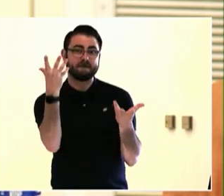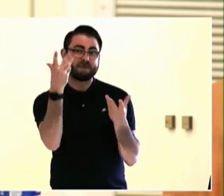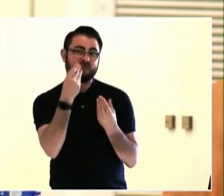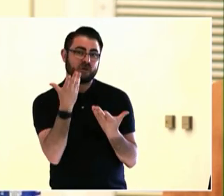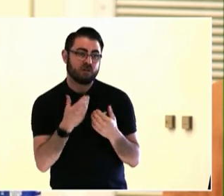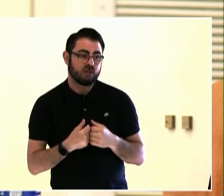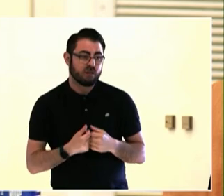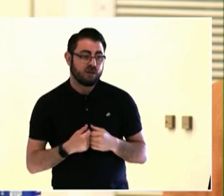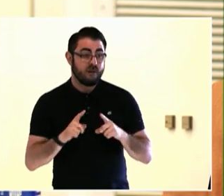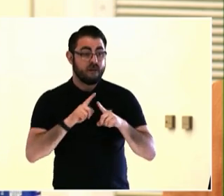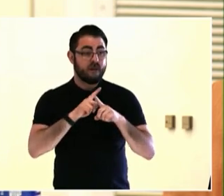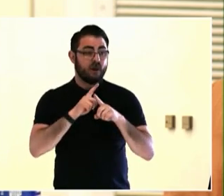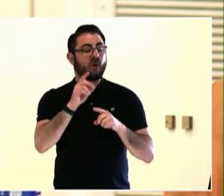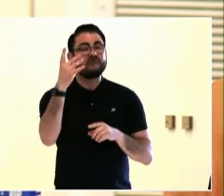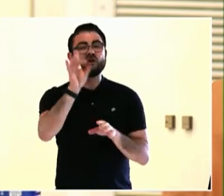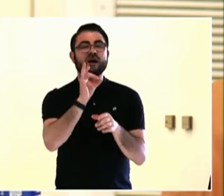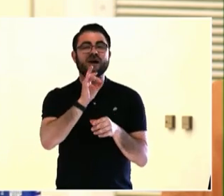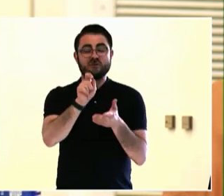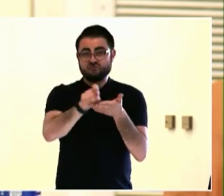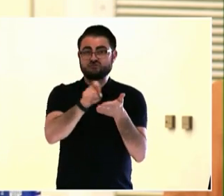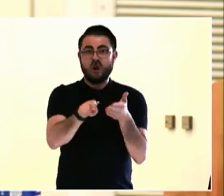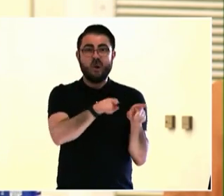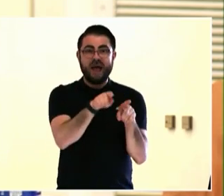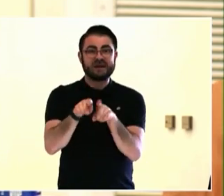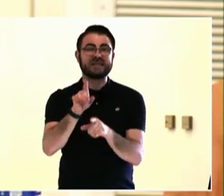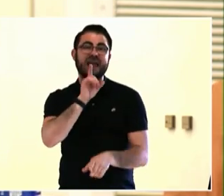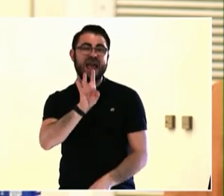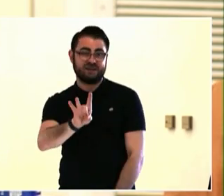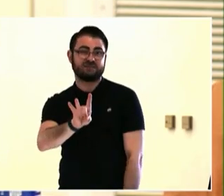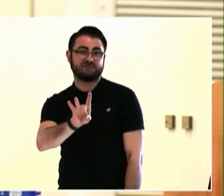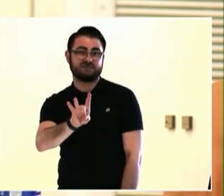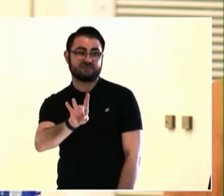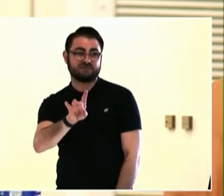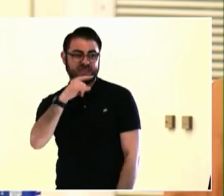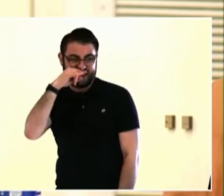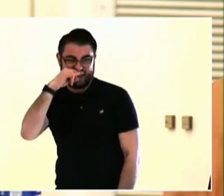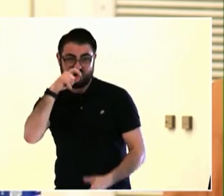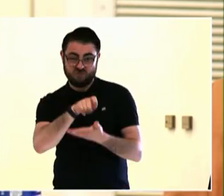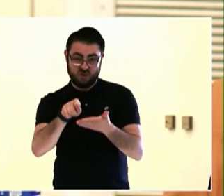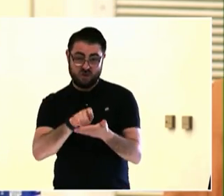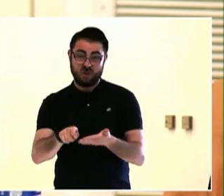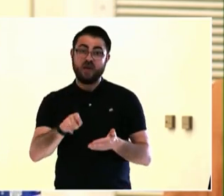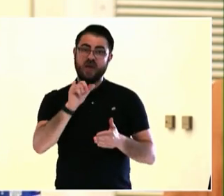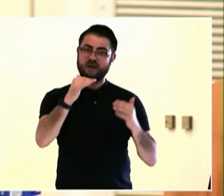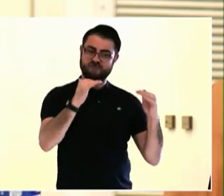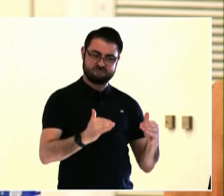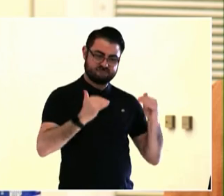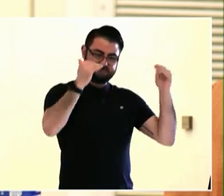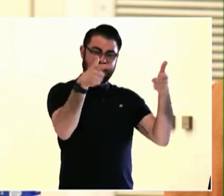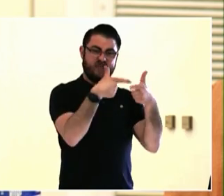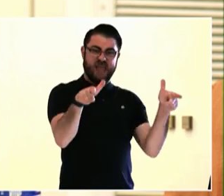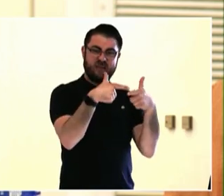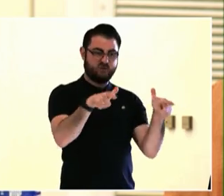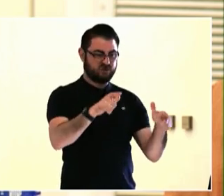accountability with trust in funding community grantmaking? And I know you talked about that.